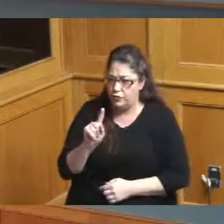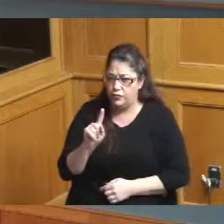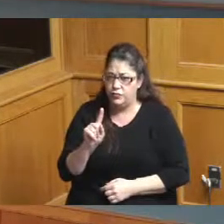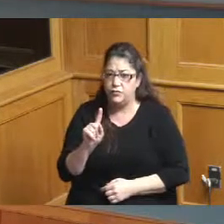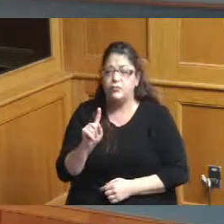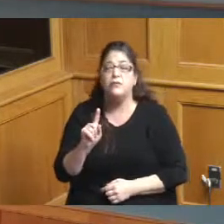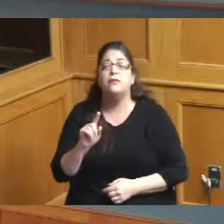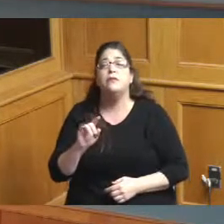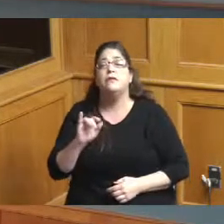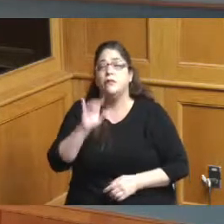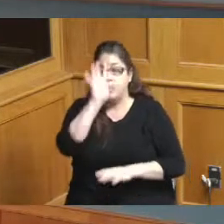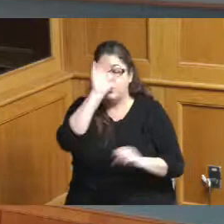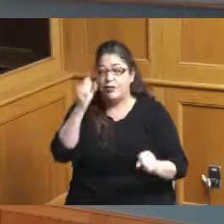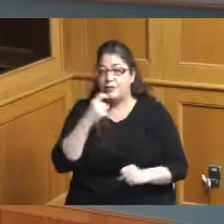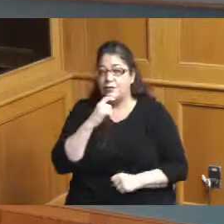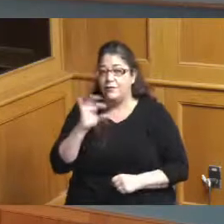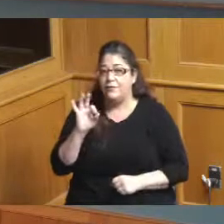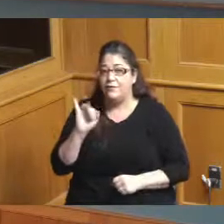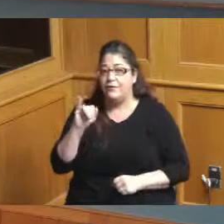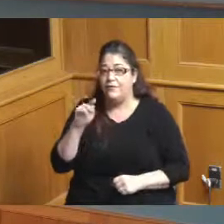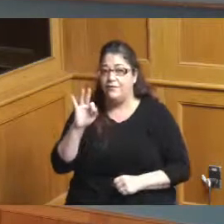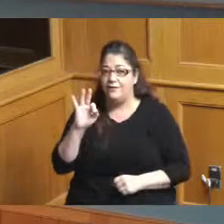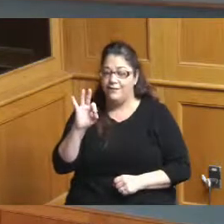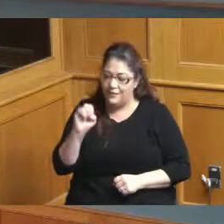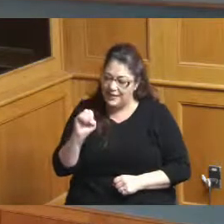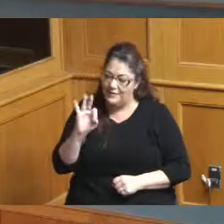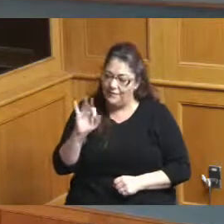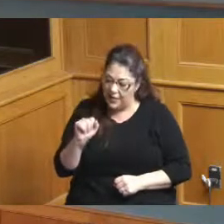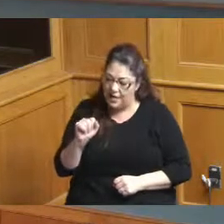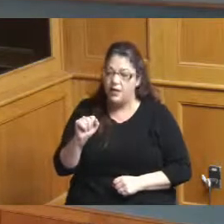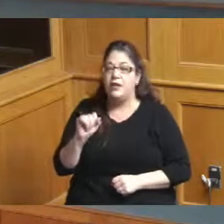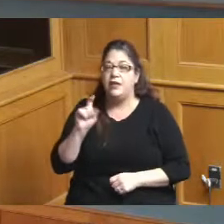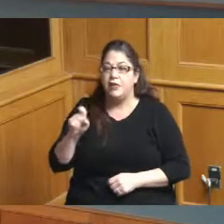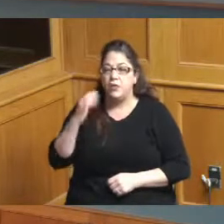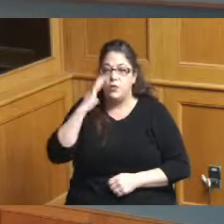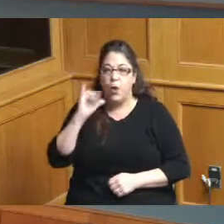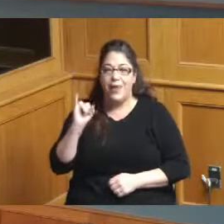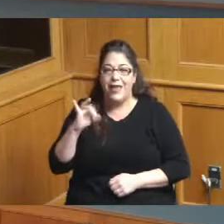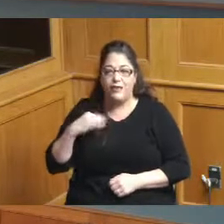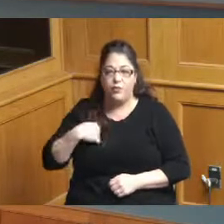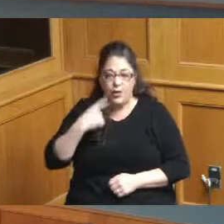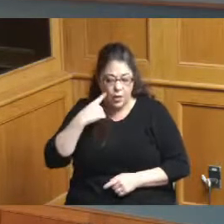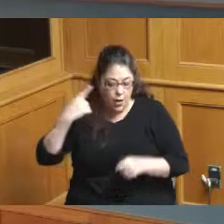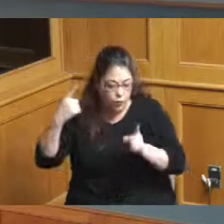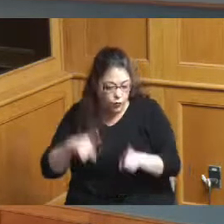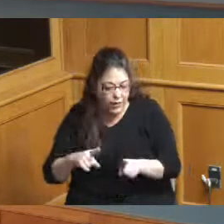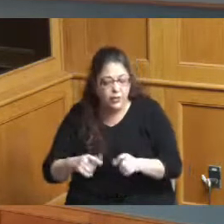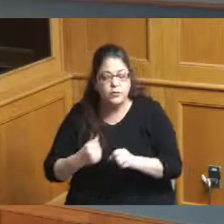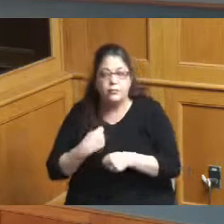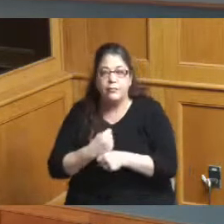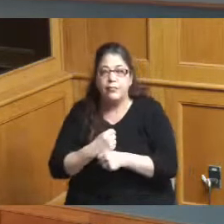they the FIFA needs to know whether or not we are an agreement to having a headquarter hotel